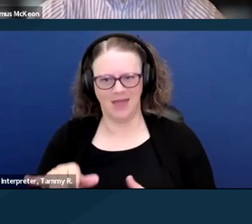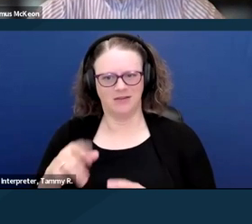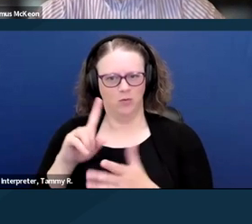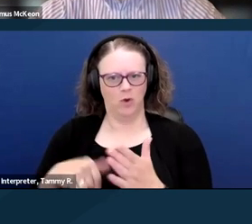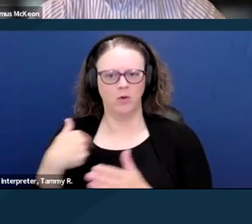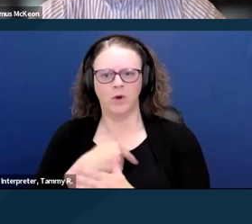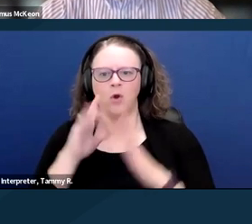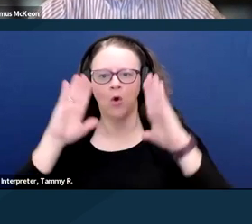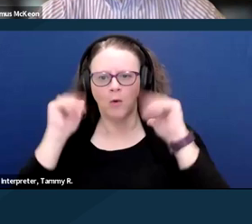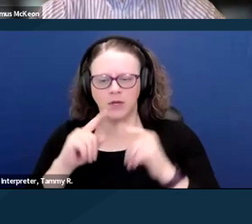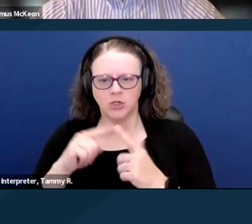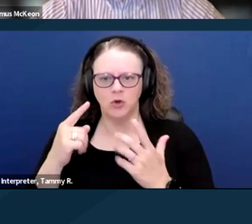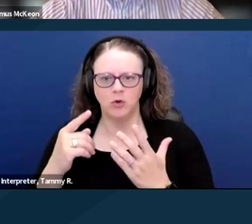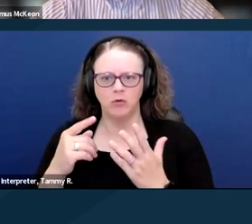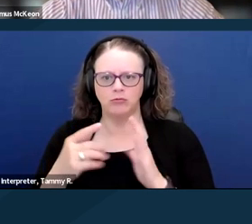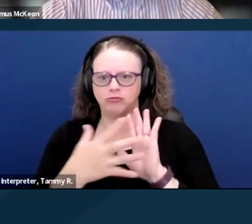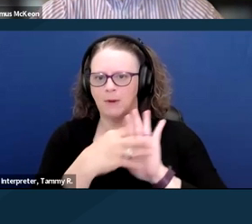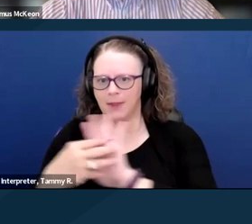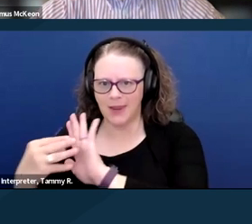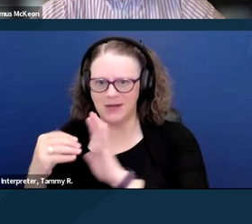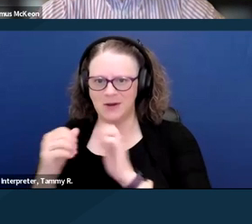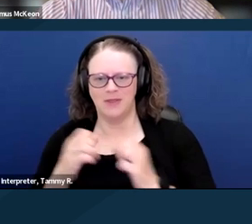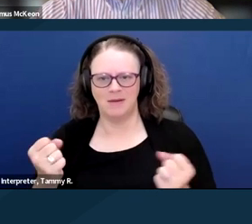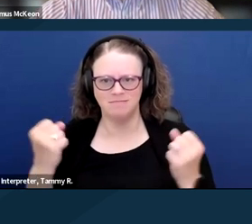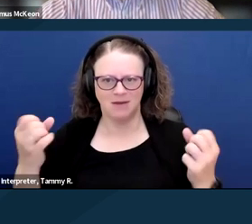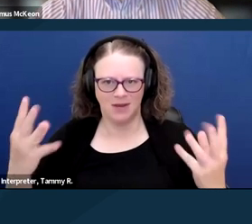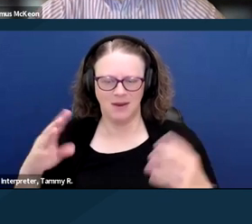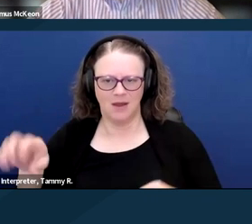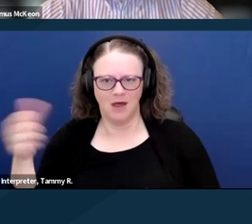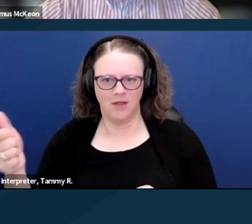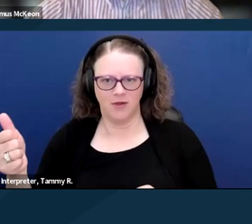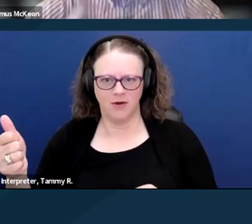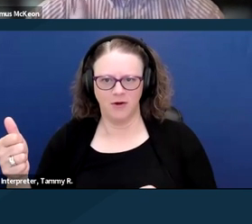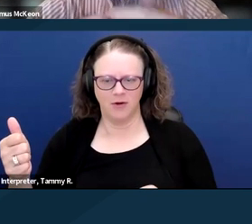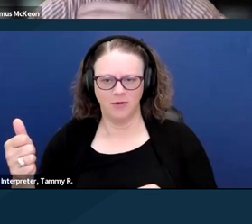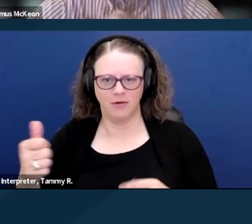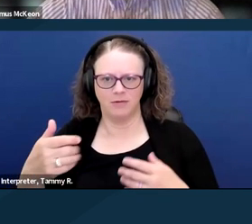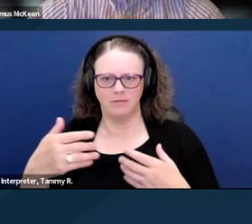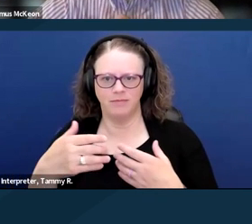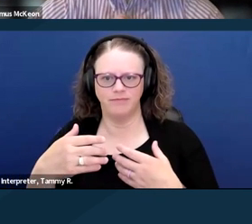to replicate with so many other offices as we build this legislation,